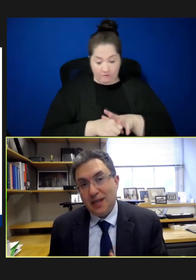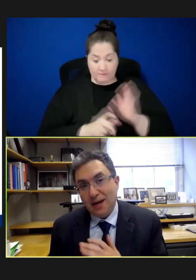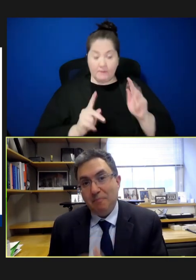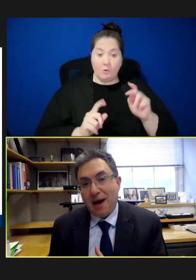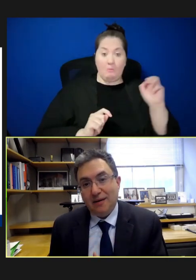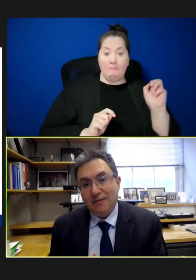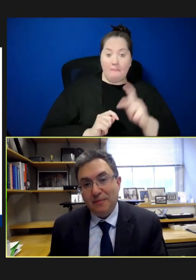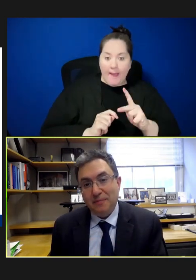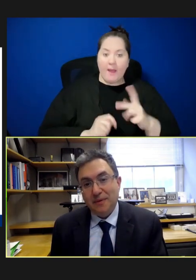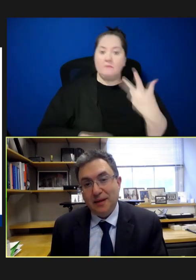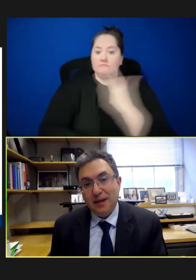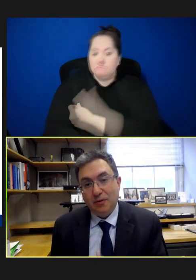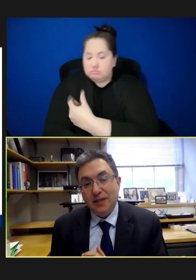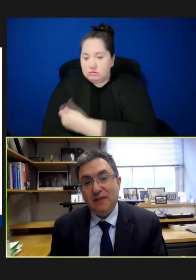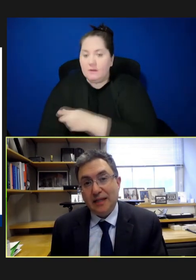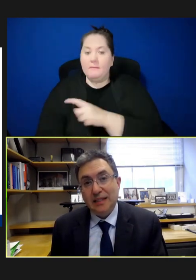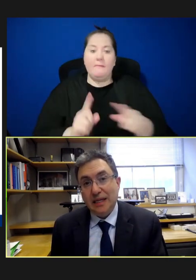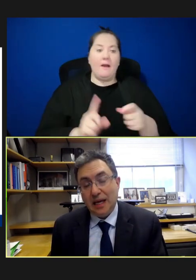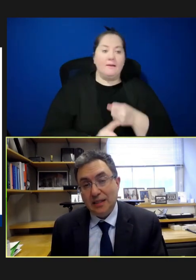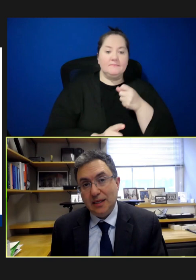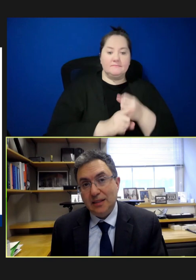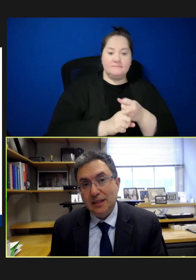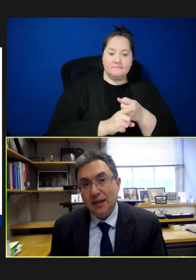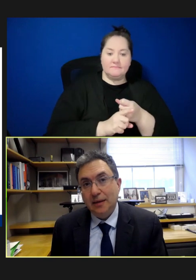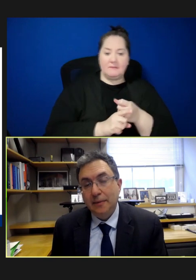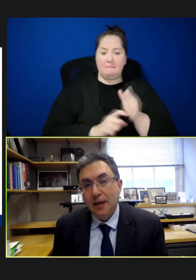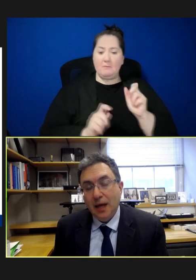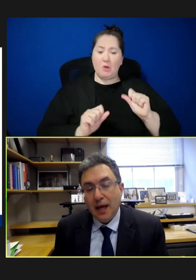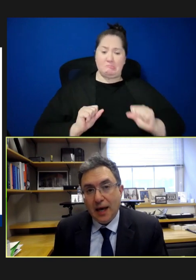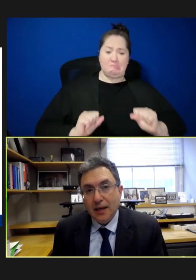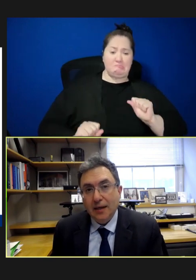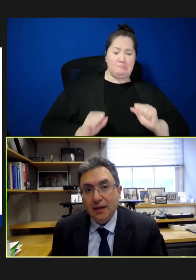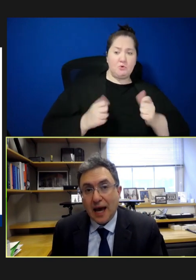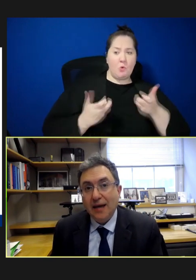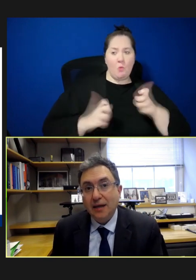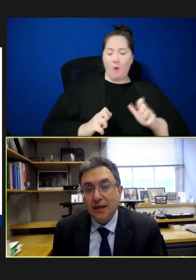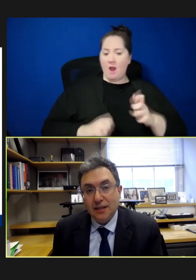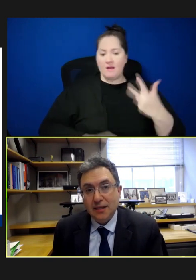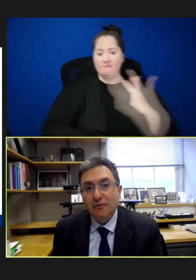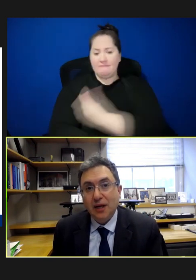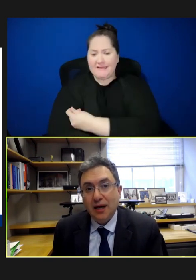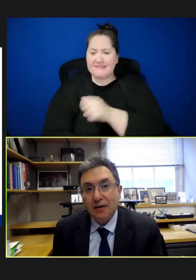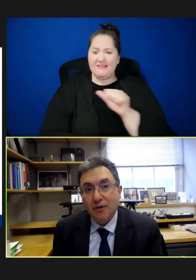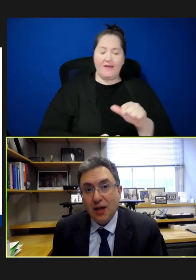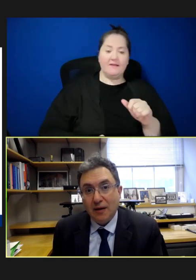an impact from increased vaccine hesitancy, and that is a different kind of fallout